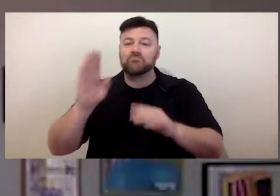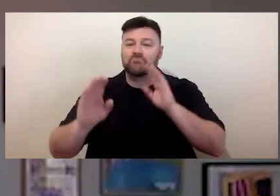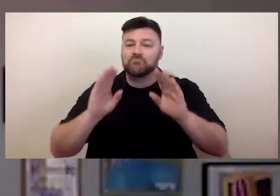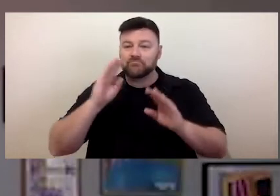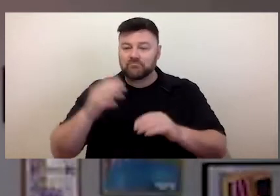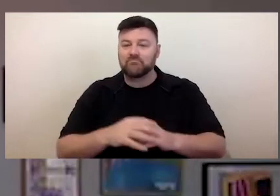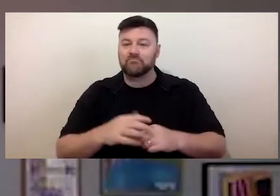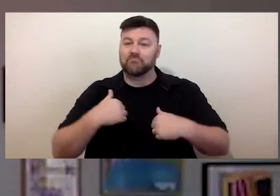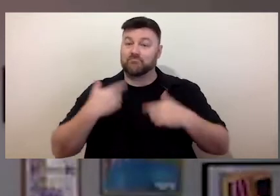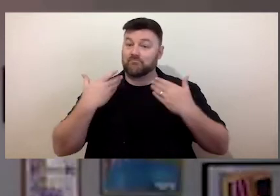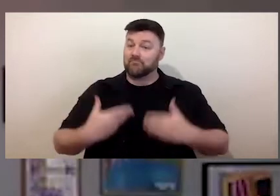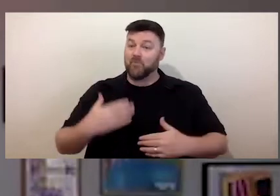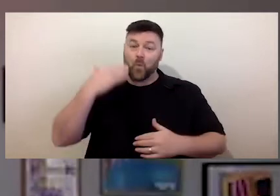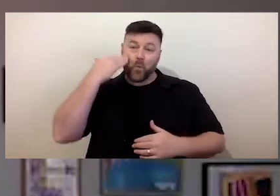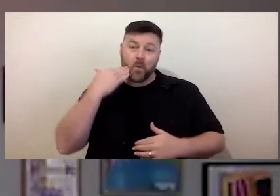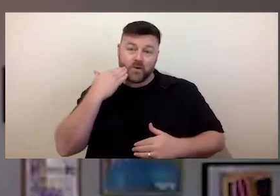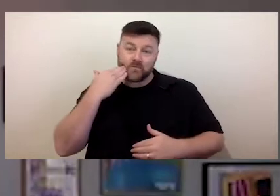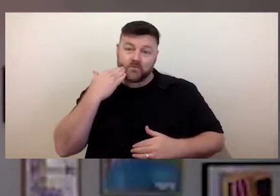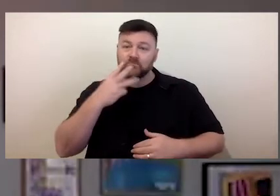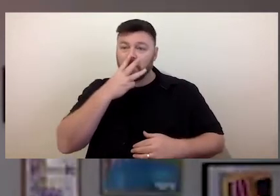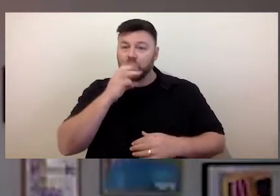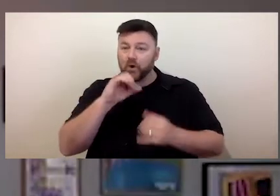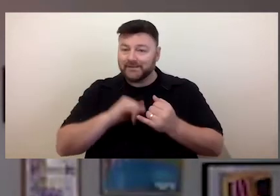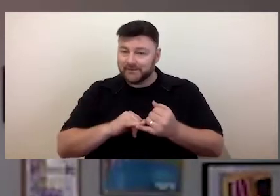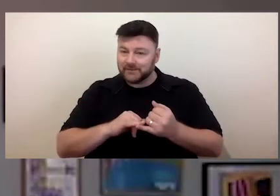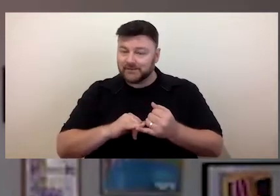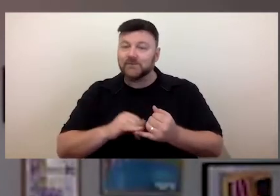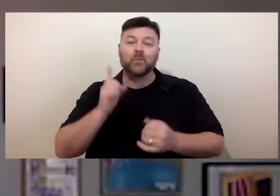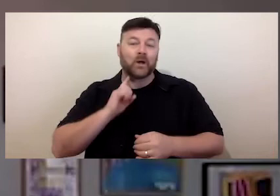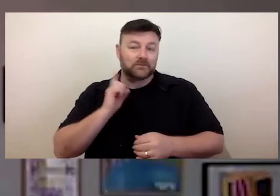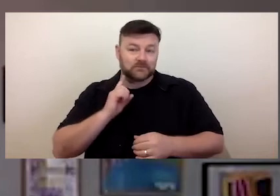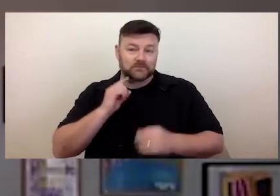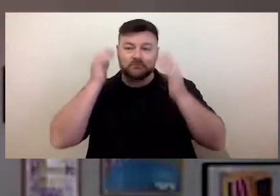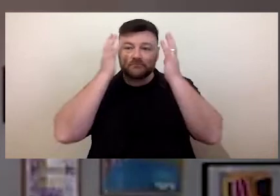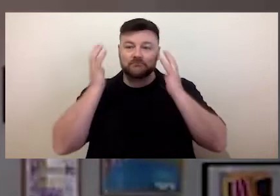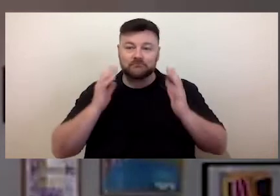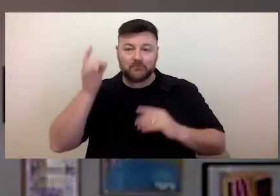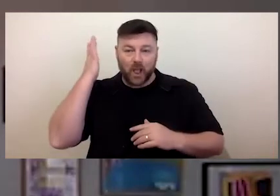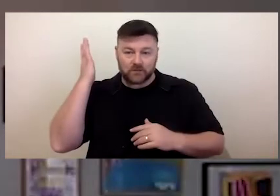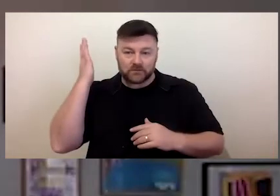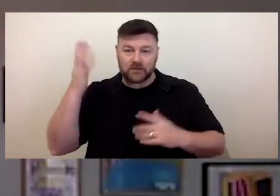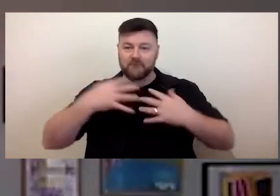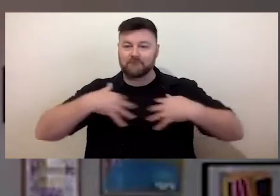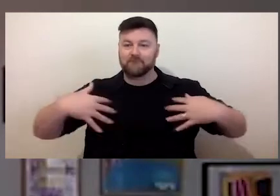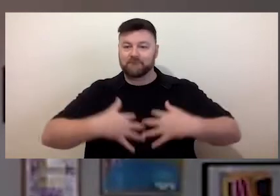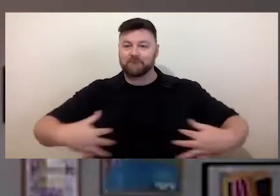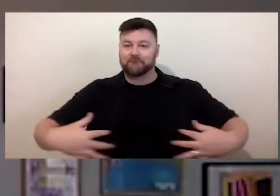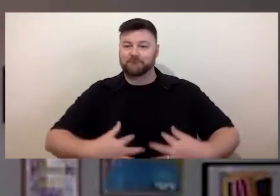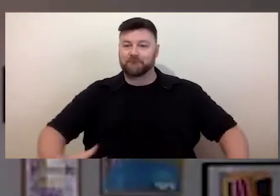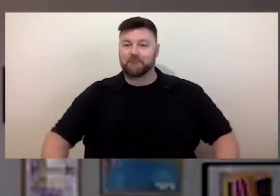early 30s with fair skin, wavy blonde hair, blue eyes, and today wearing a navy-and-white striped dress.